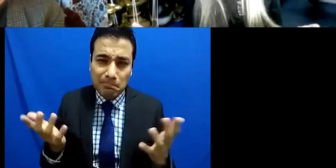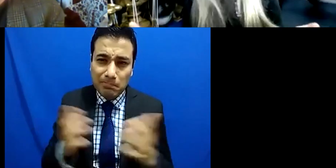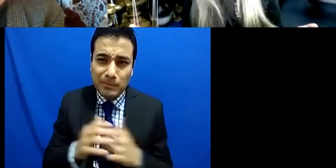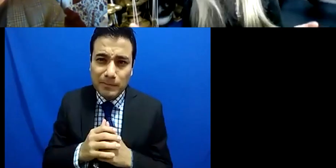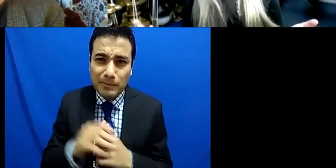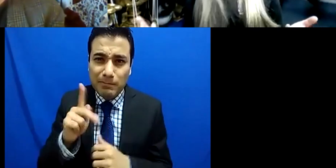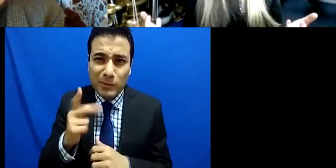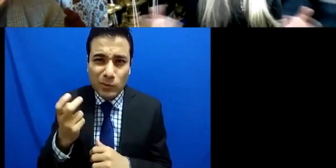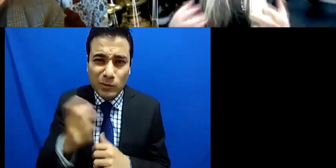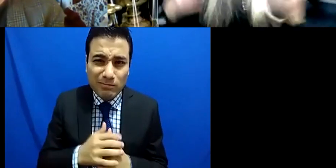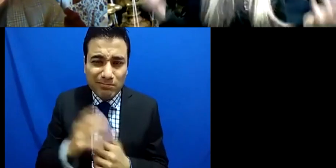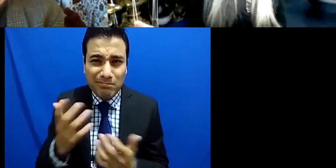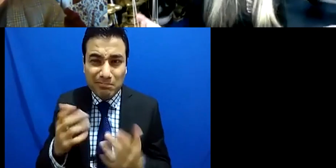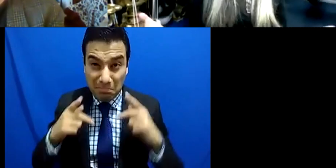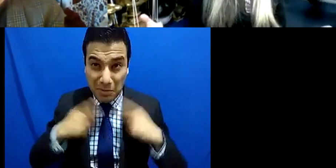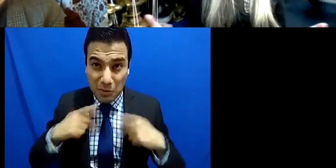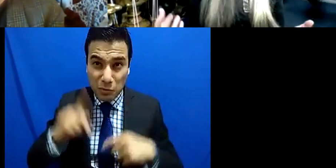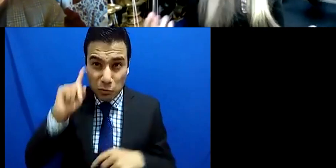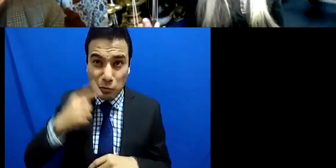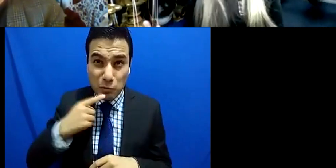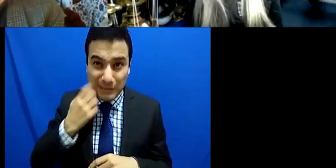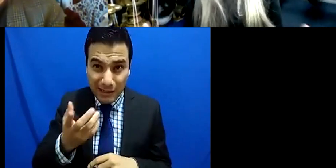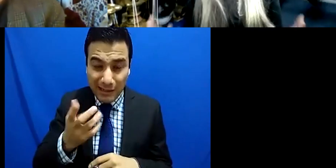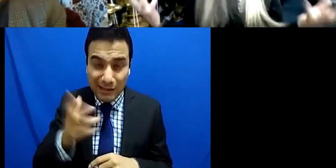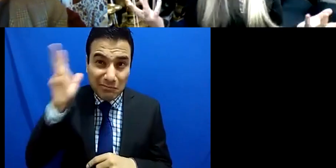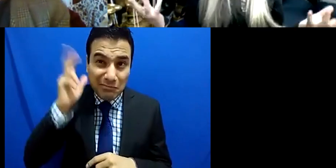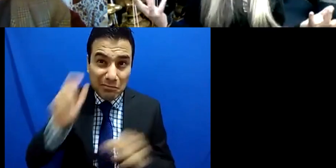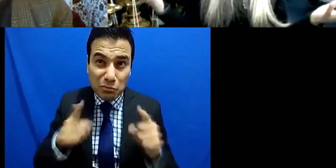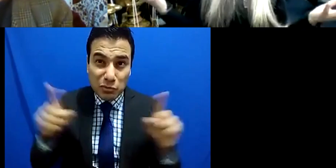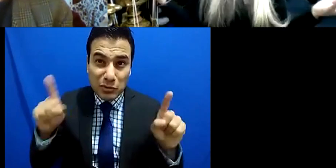music just as there are some hearing people who don't like certain music and that's that you know